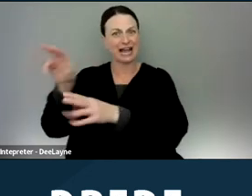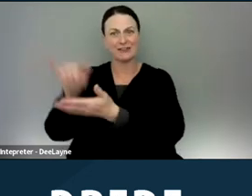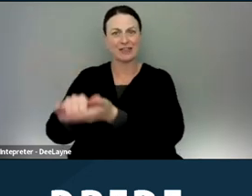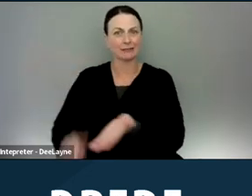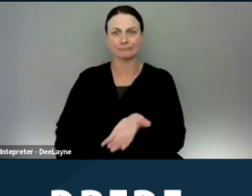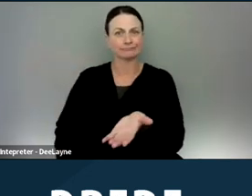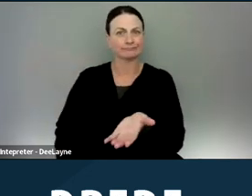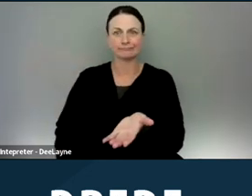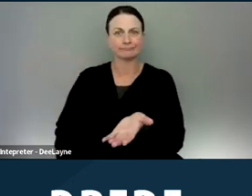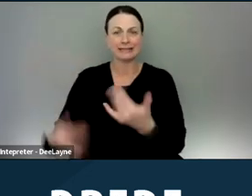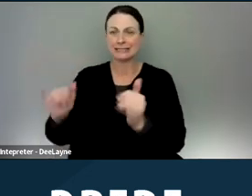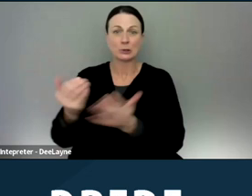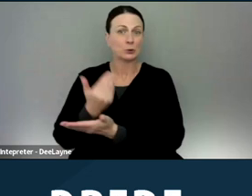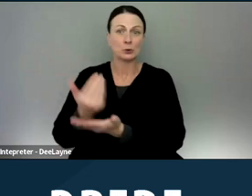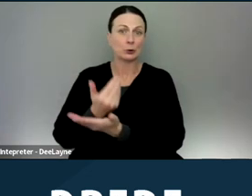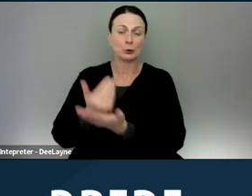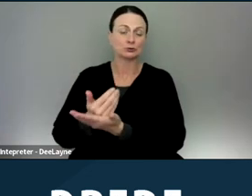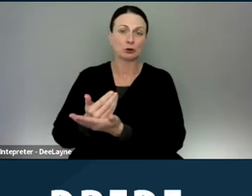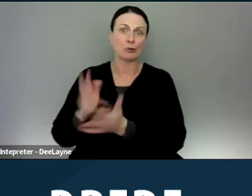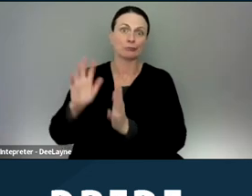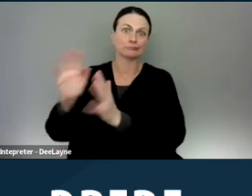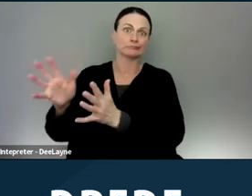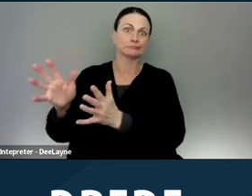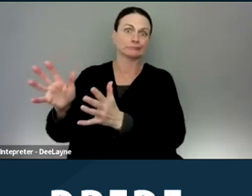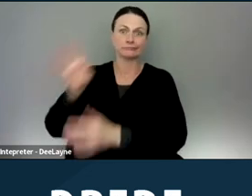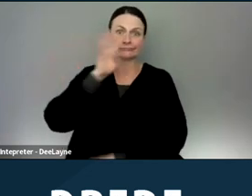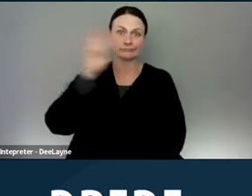This is unfortunately still a very new kind of a territory.